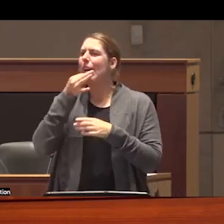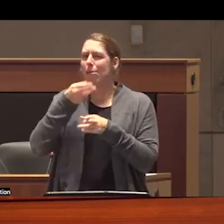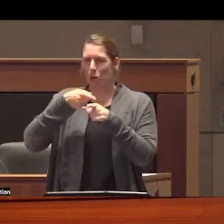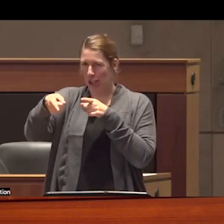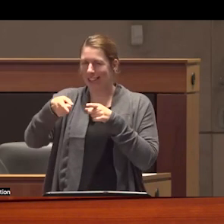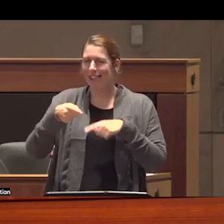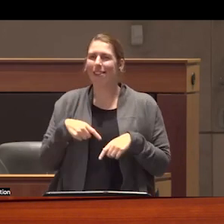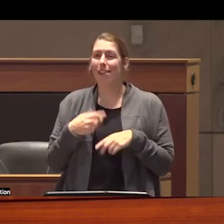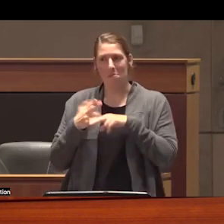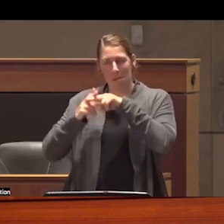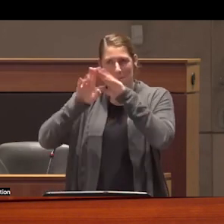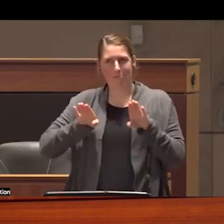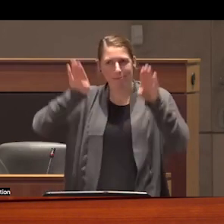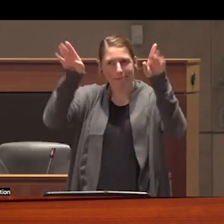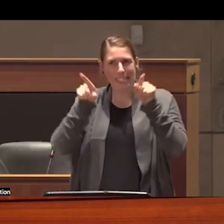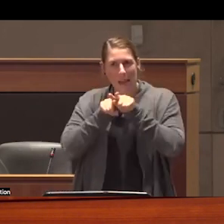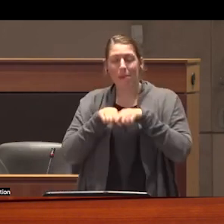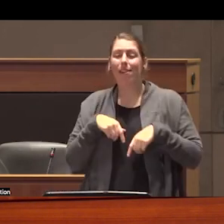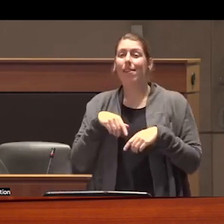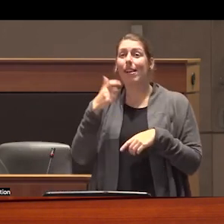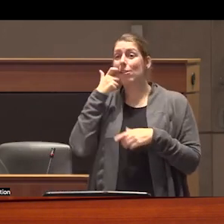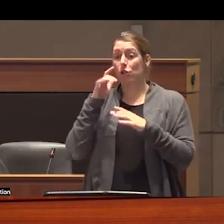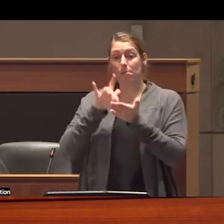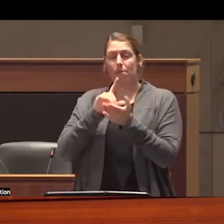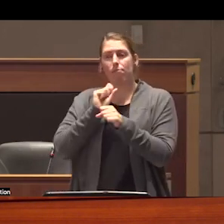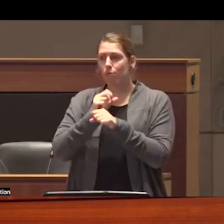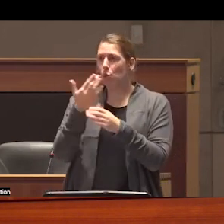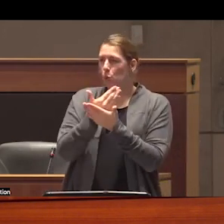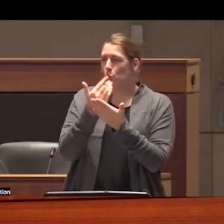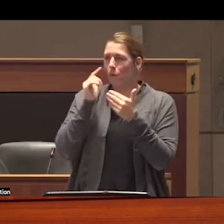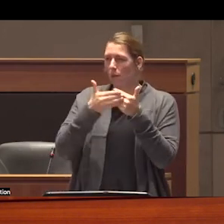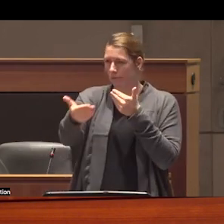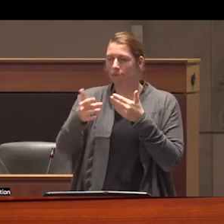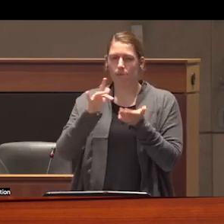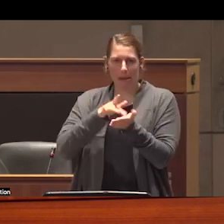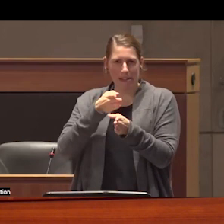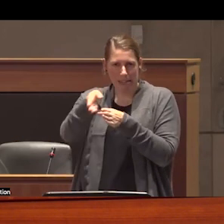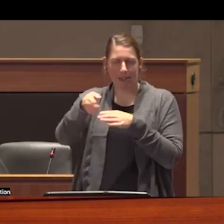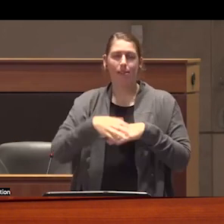addiction medicine specifically is a relatively new subfield of medicine currently the Royal